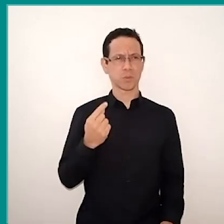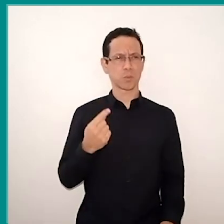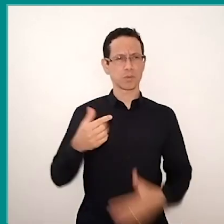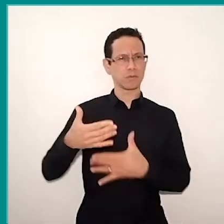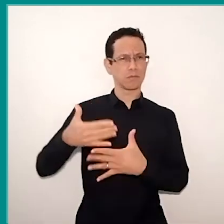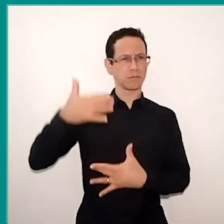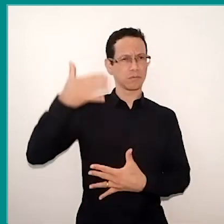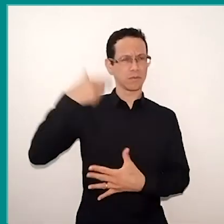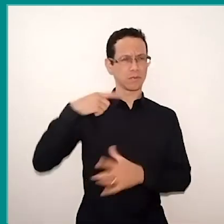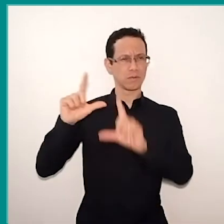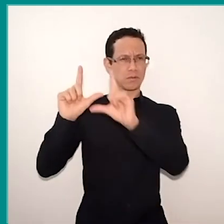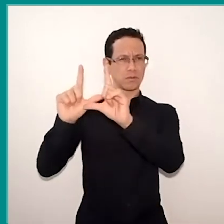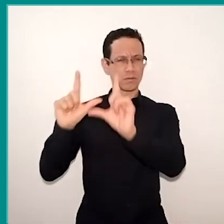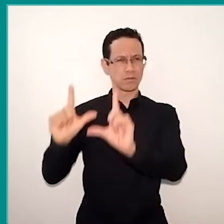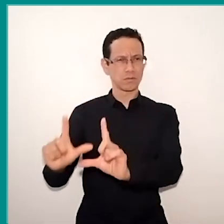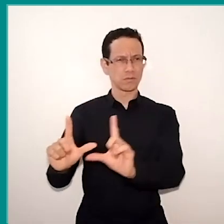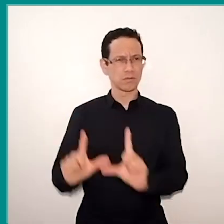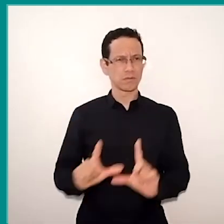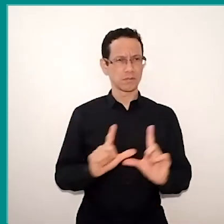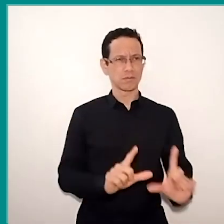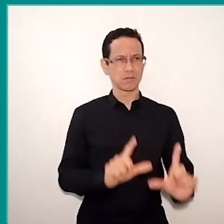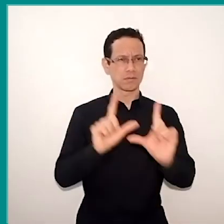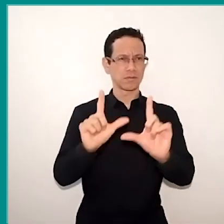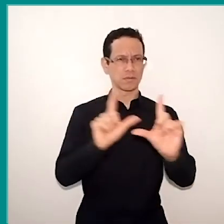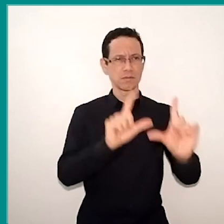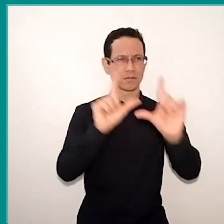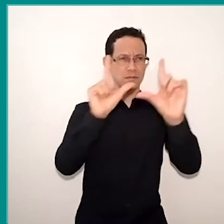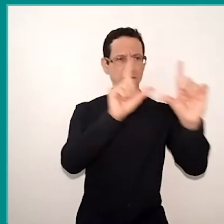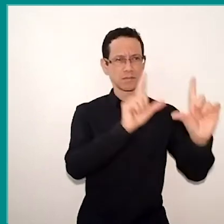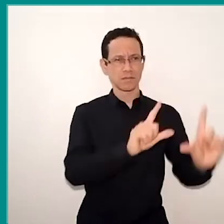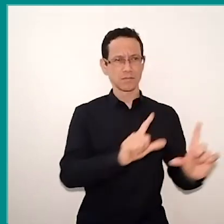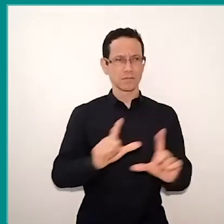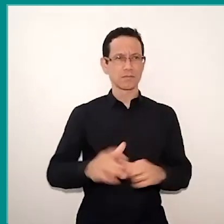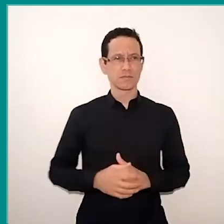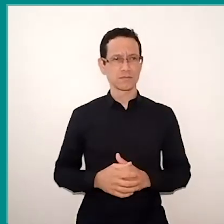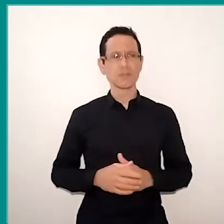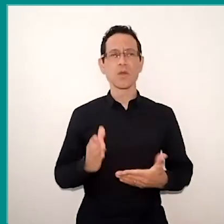And here the people, the teenagers there rebels, without a mask, superheroes, chest of steel.